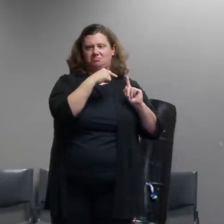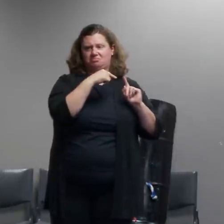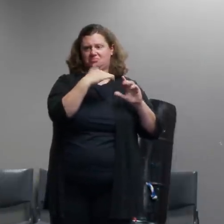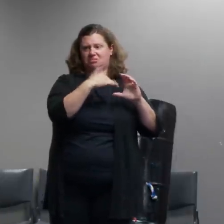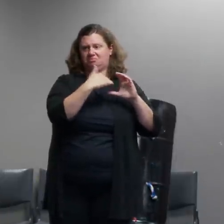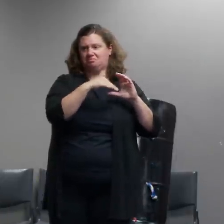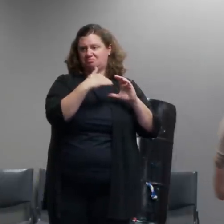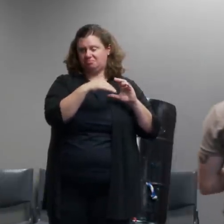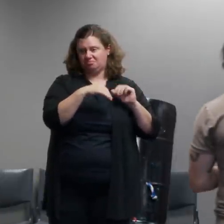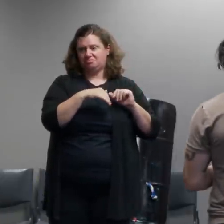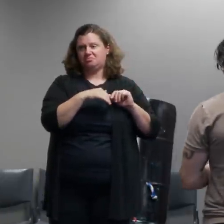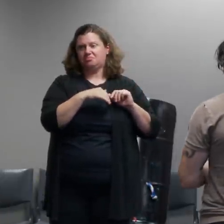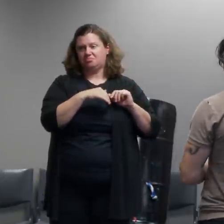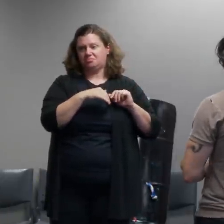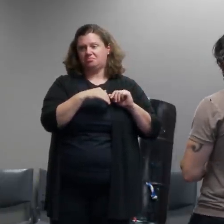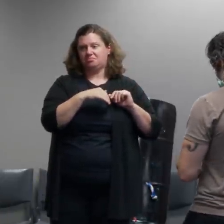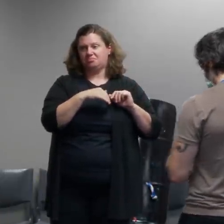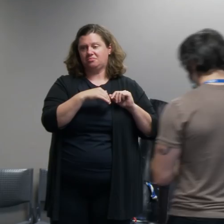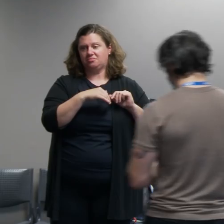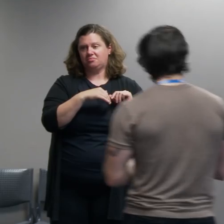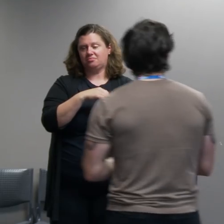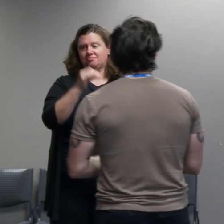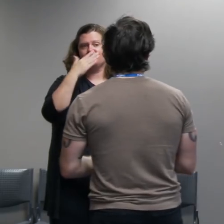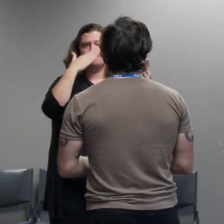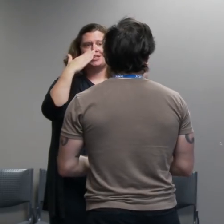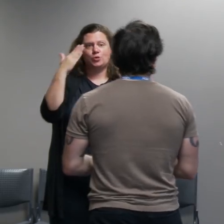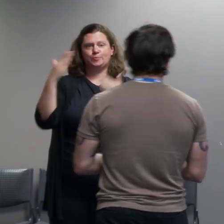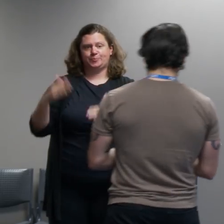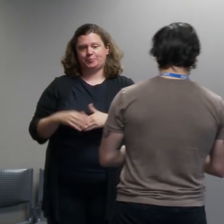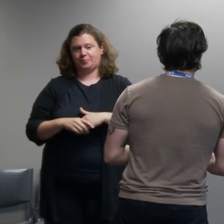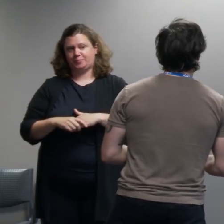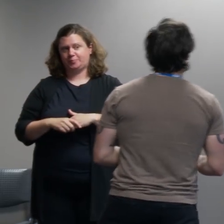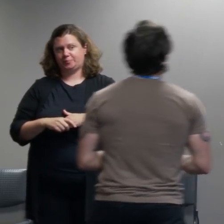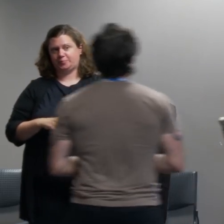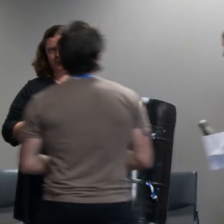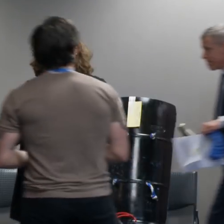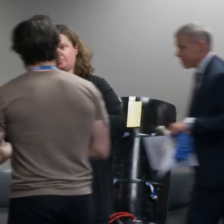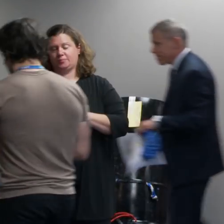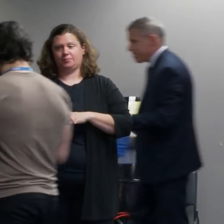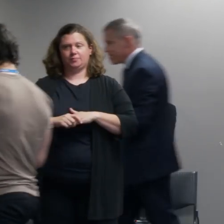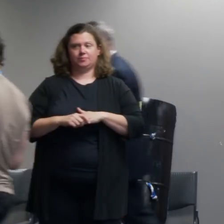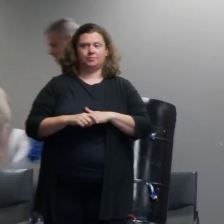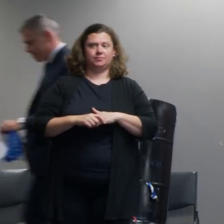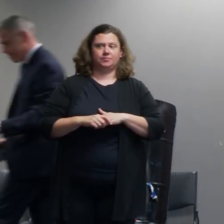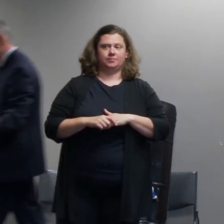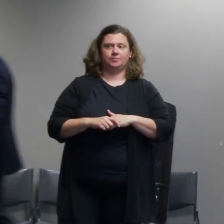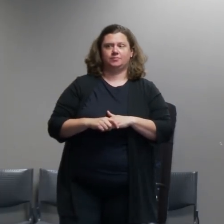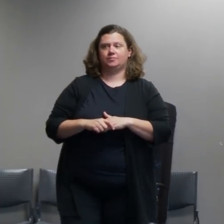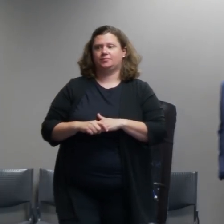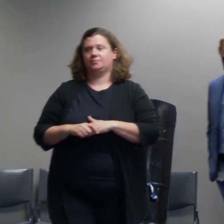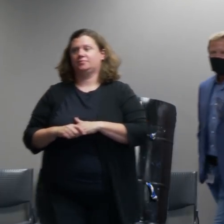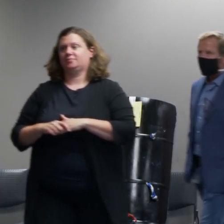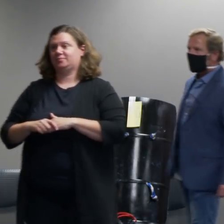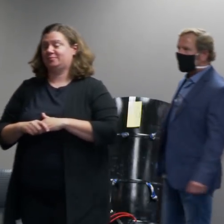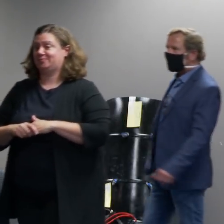for the police as well thank you all right thanks tom